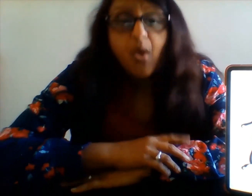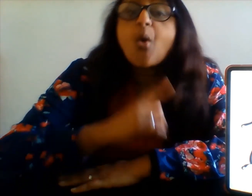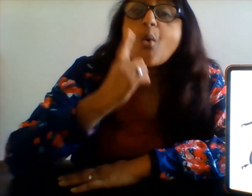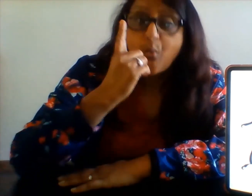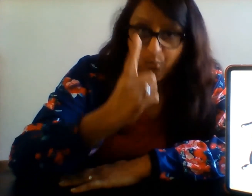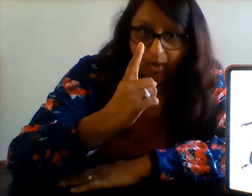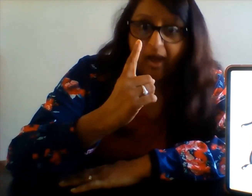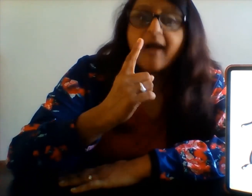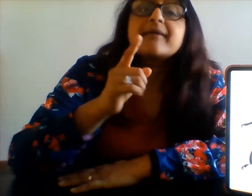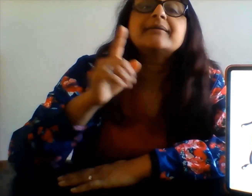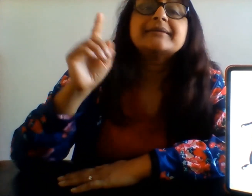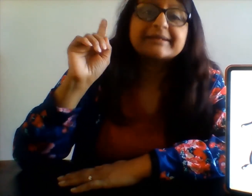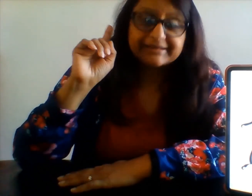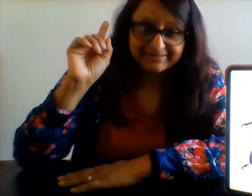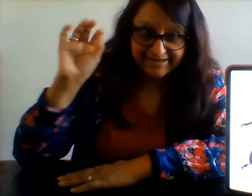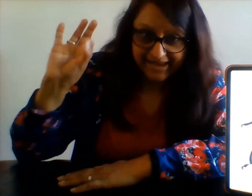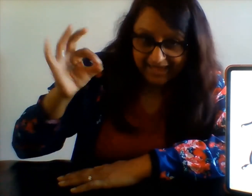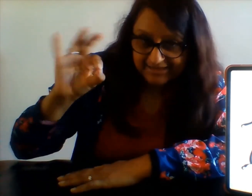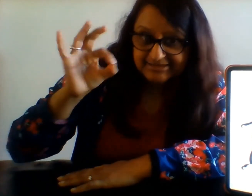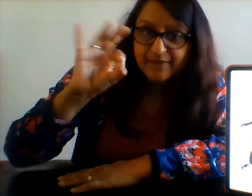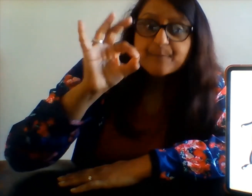One ladybird.